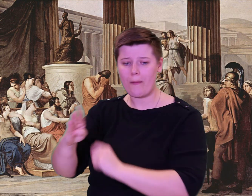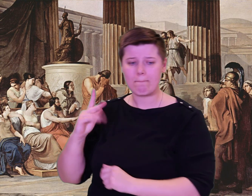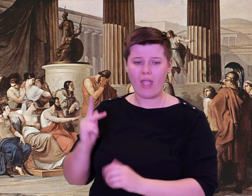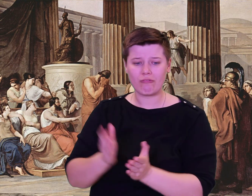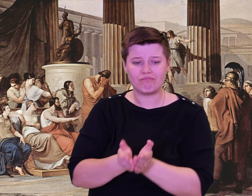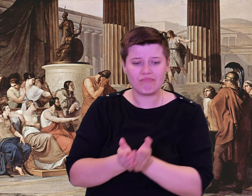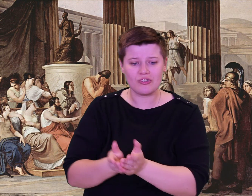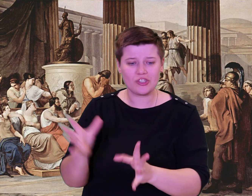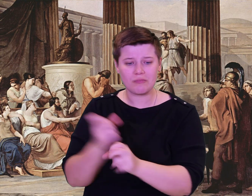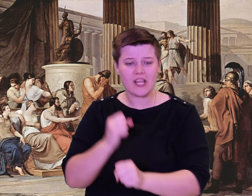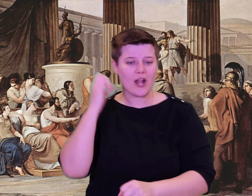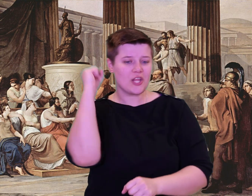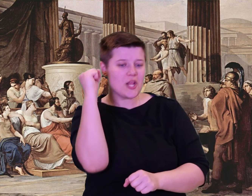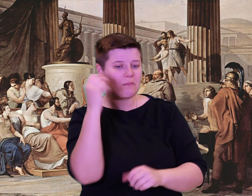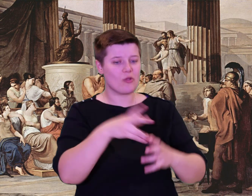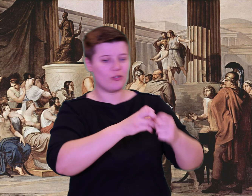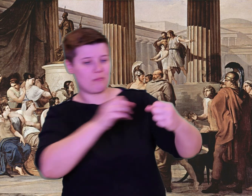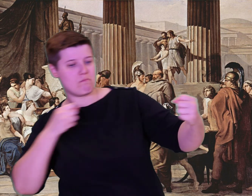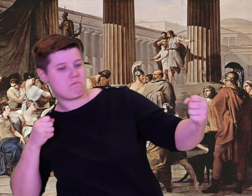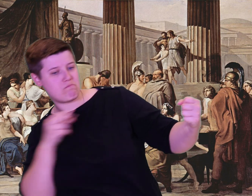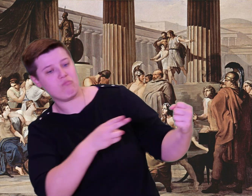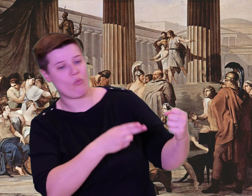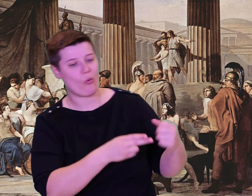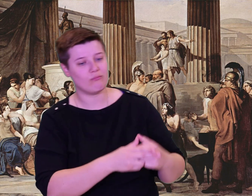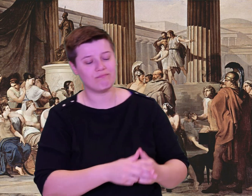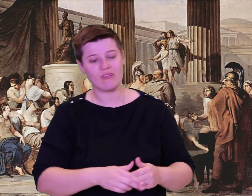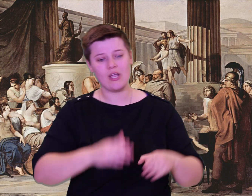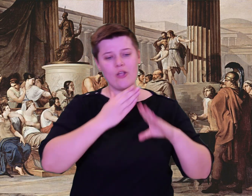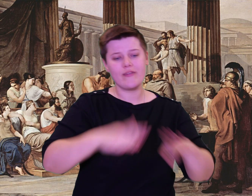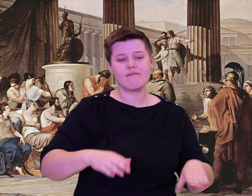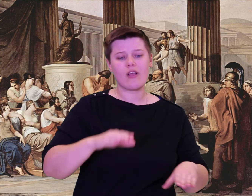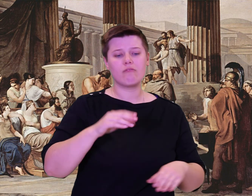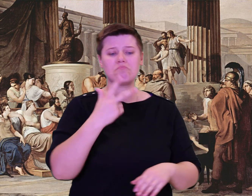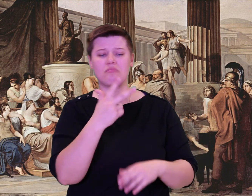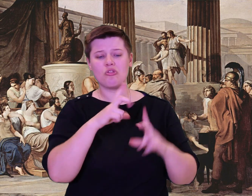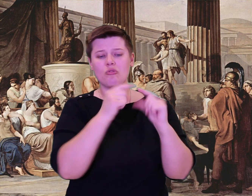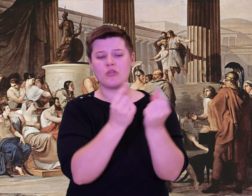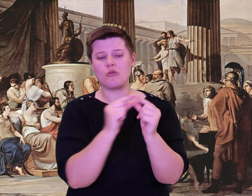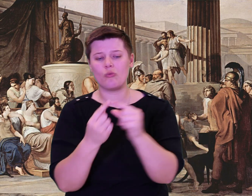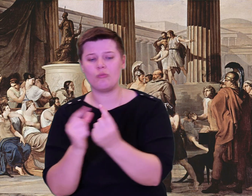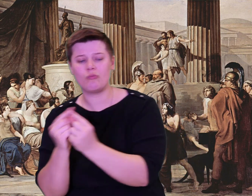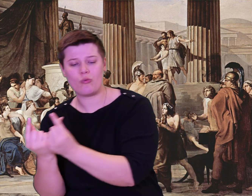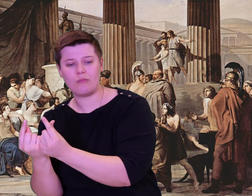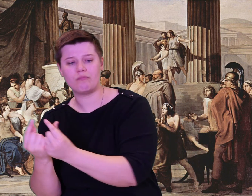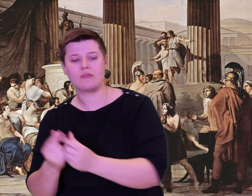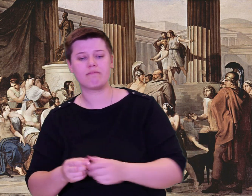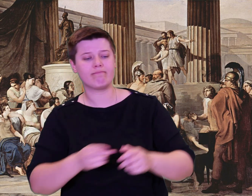remain beached safely till the sailors wish to leave and fair winds blow.